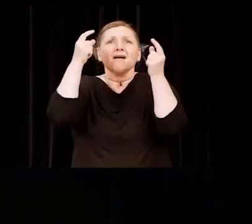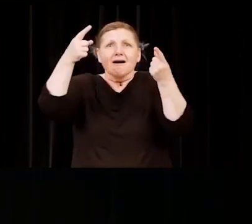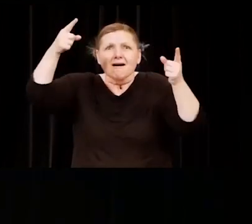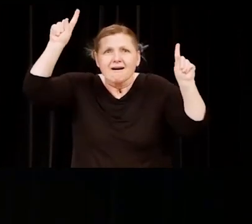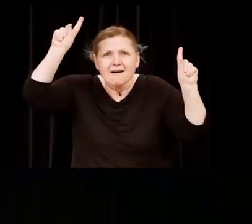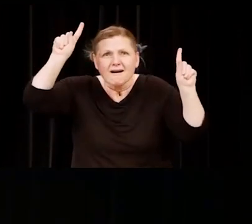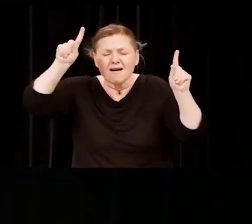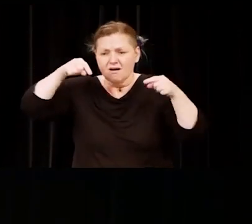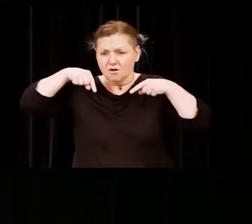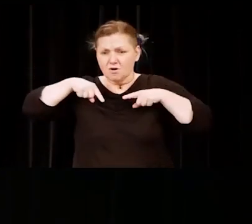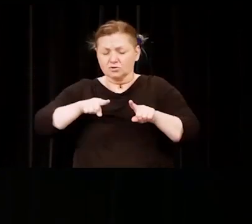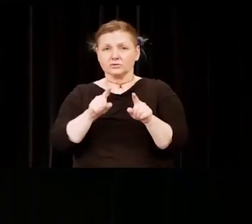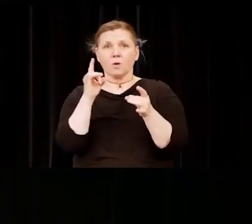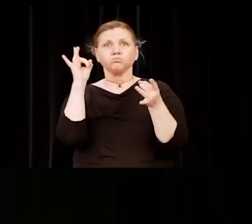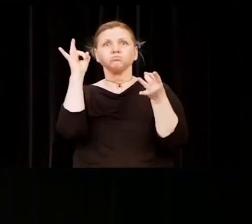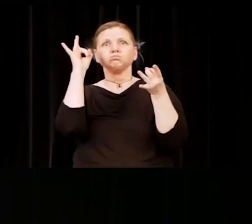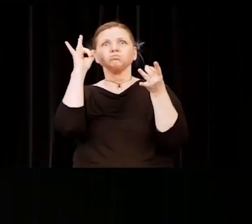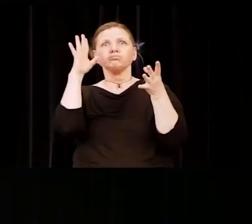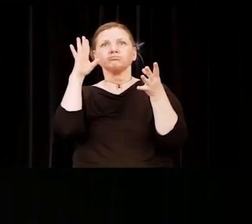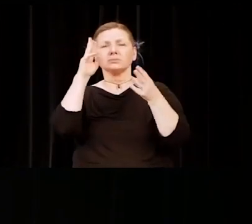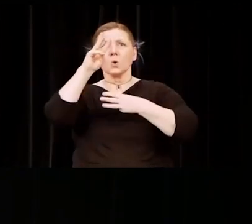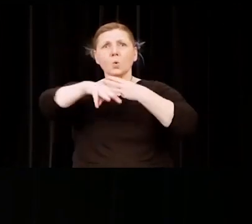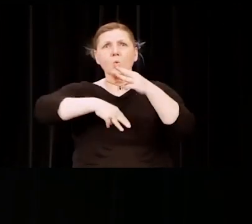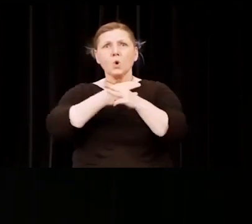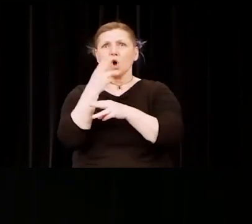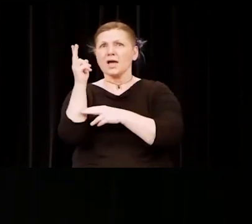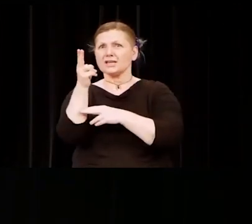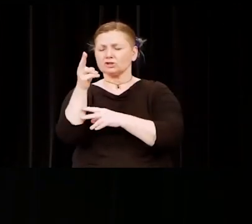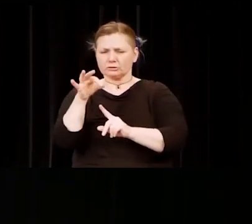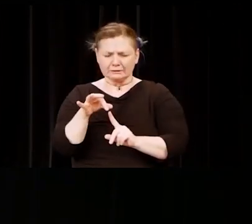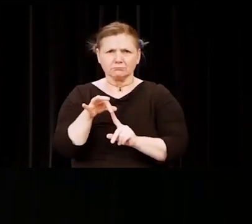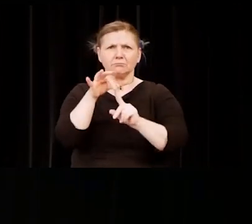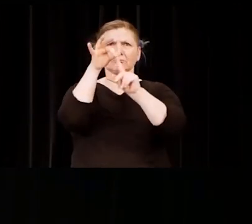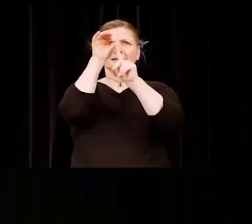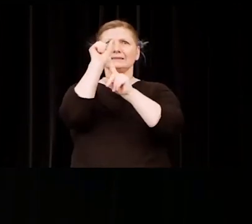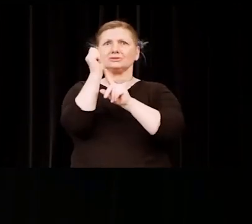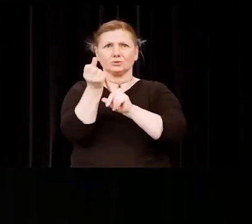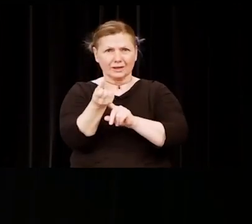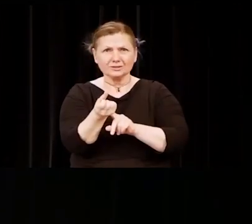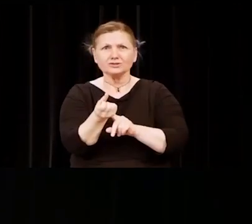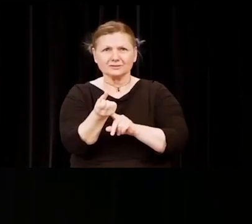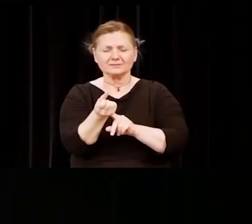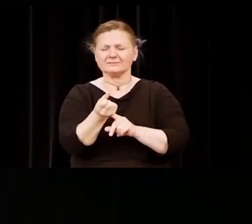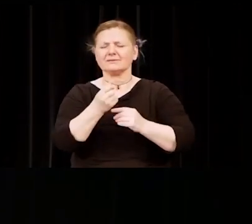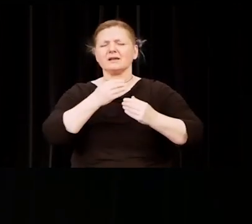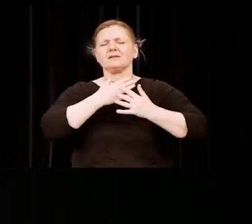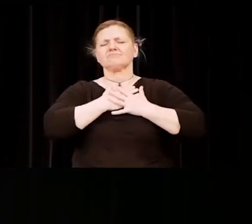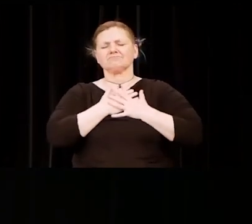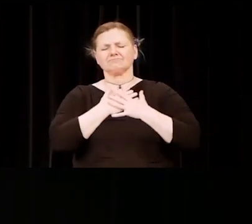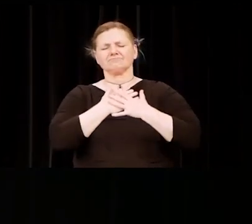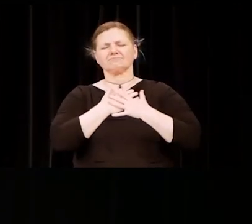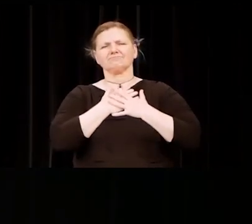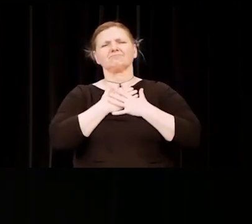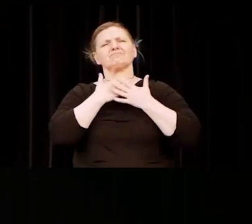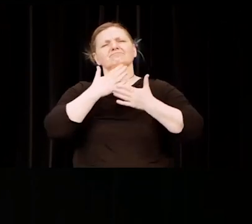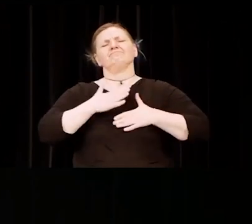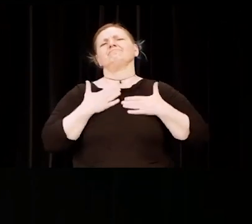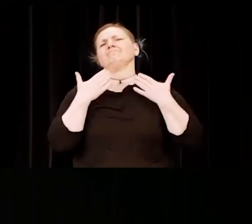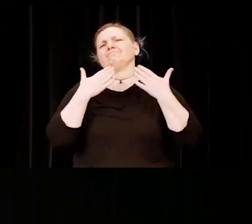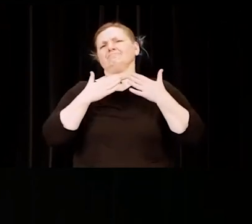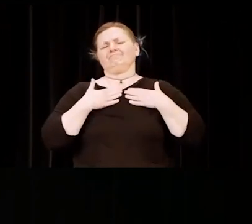during one of the most significant times in our world's history. It is my great pleasure to share this moment with you.